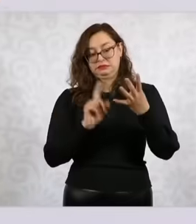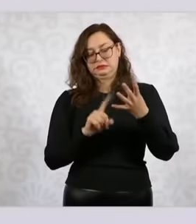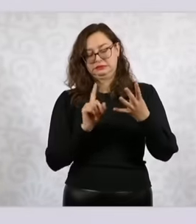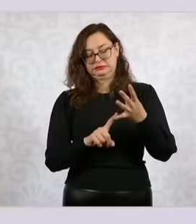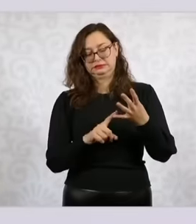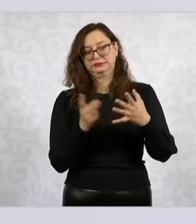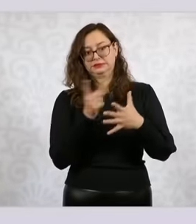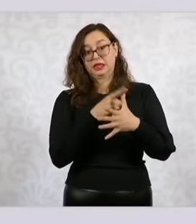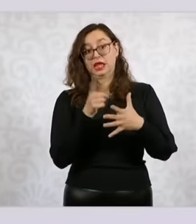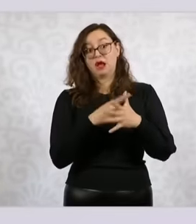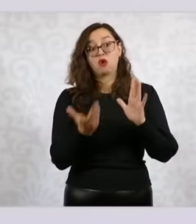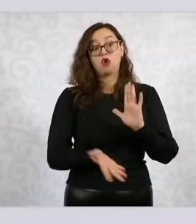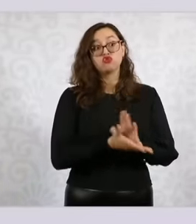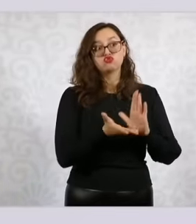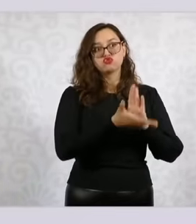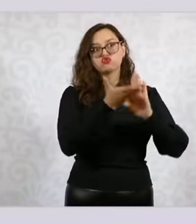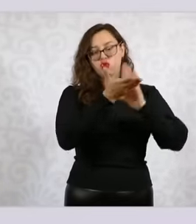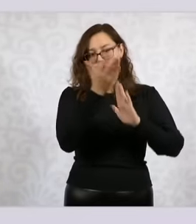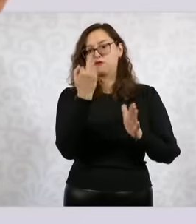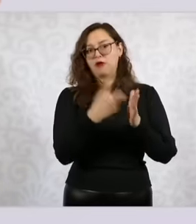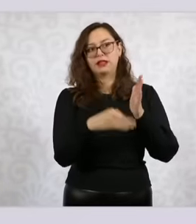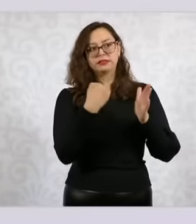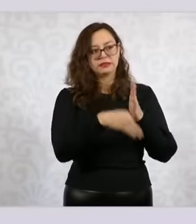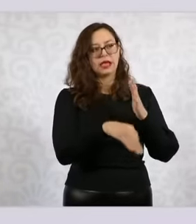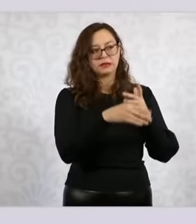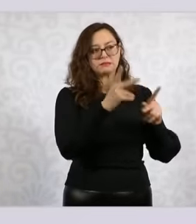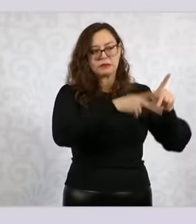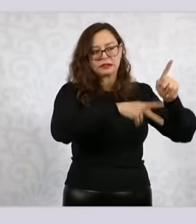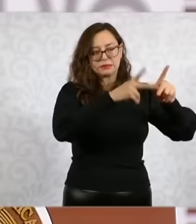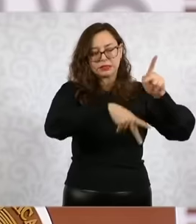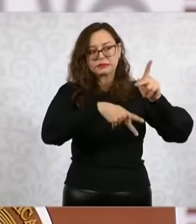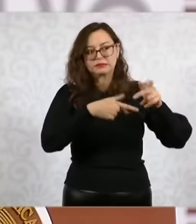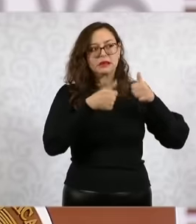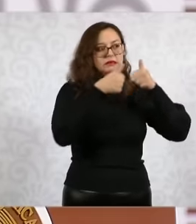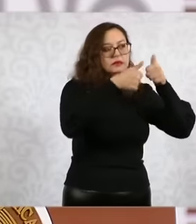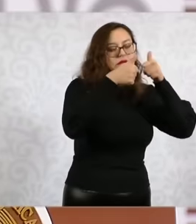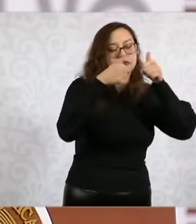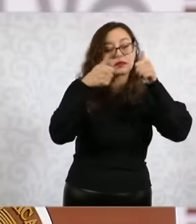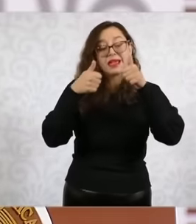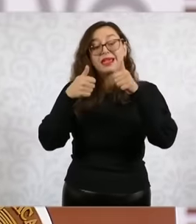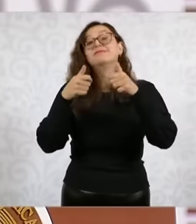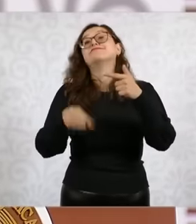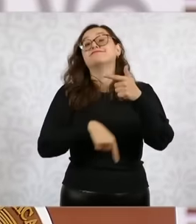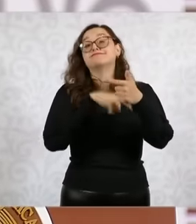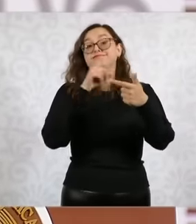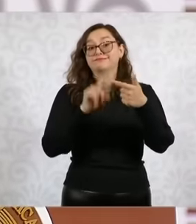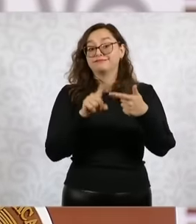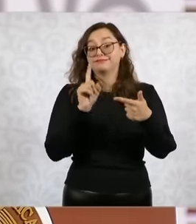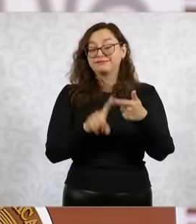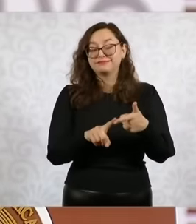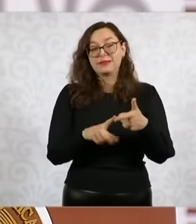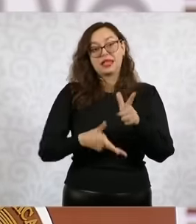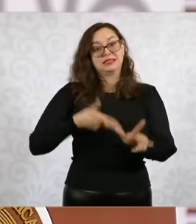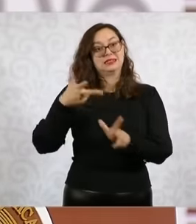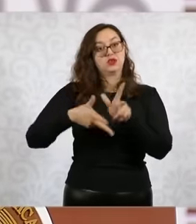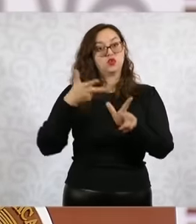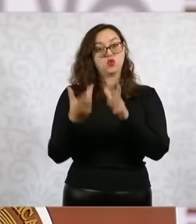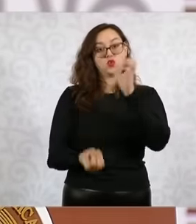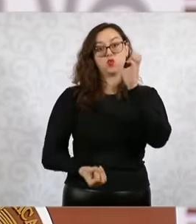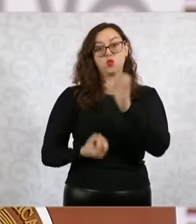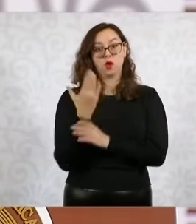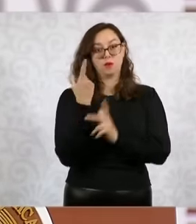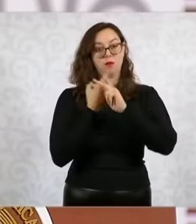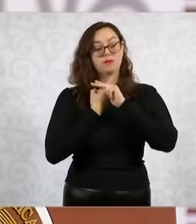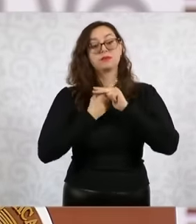also going to start the new railways. On Sunday, I said it yesterday, we are going to Hidalgo to give the